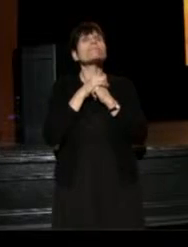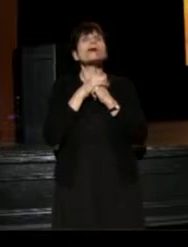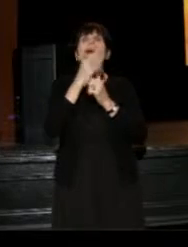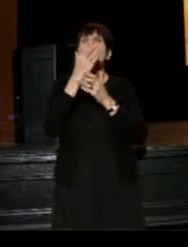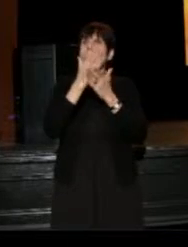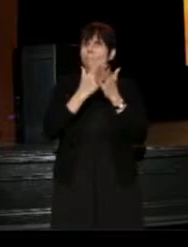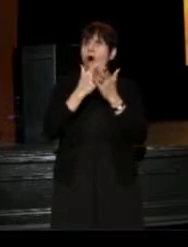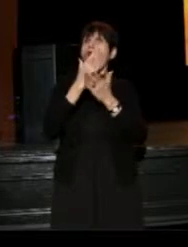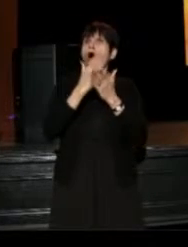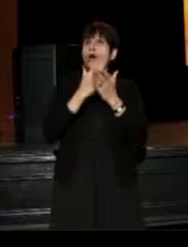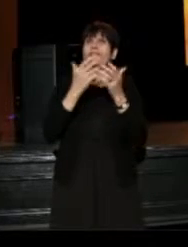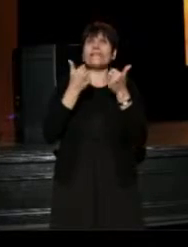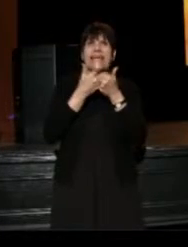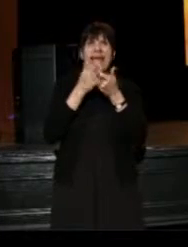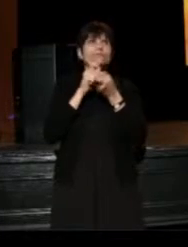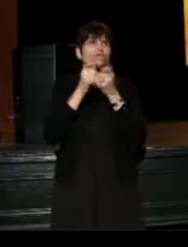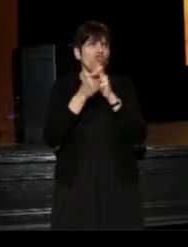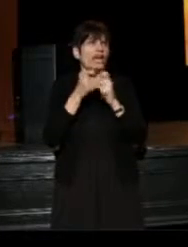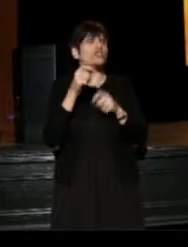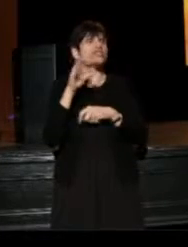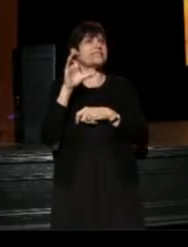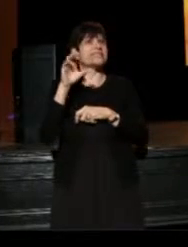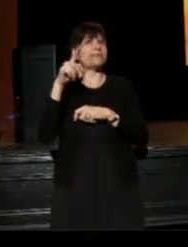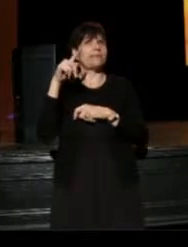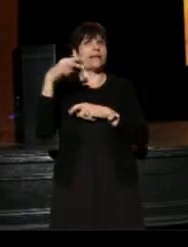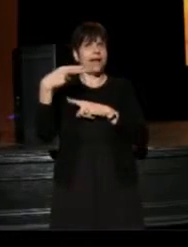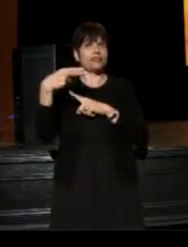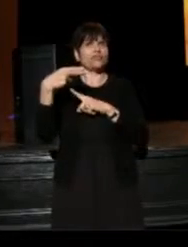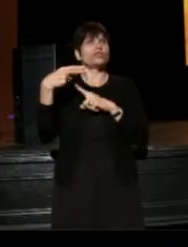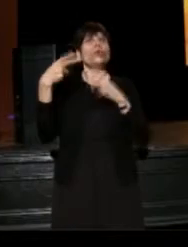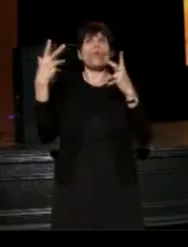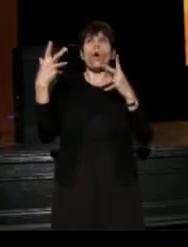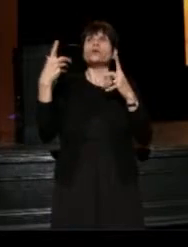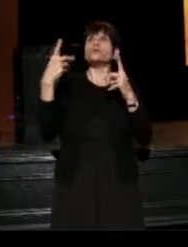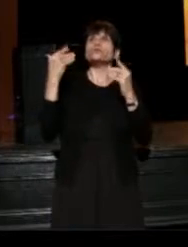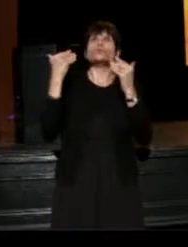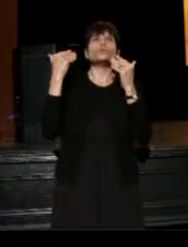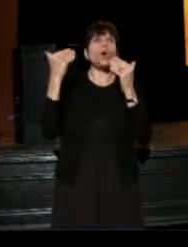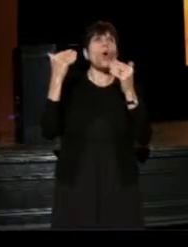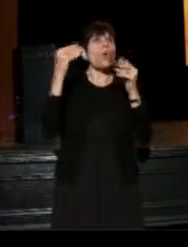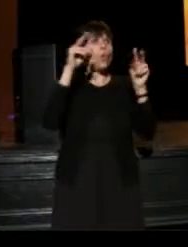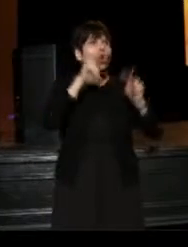Part of the game change at the Cleveland Playhouse is really to go look at our core values